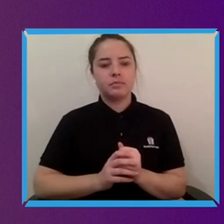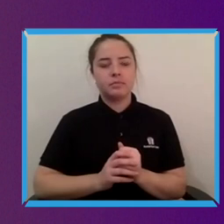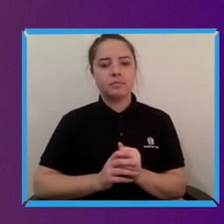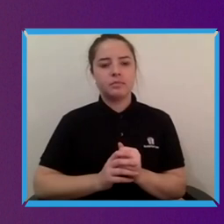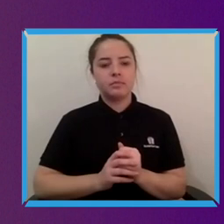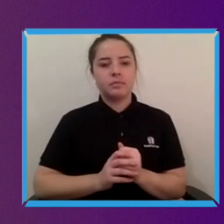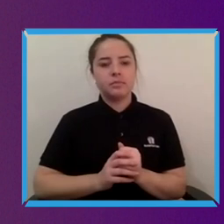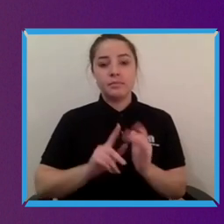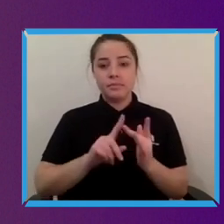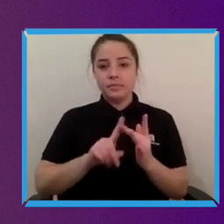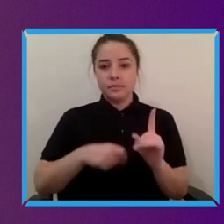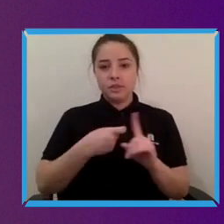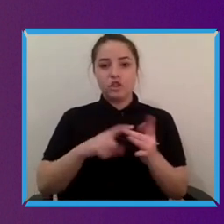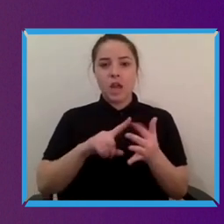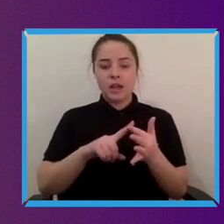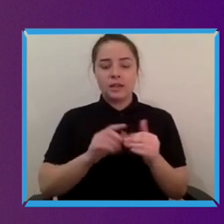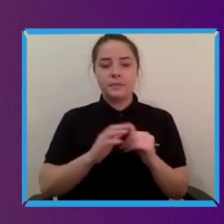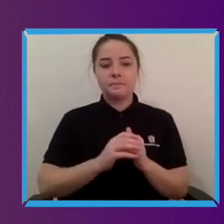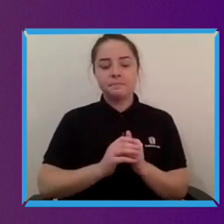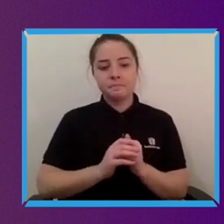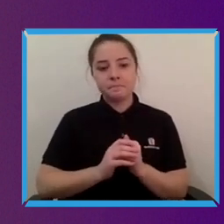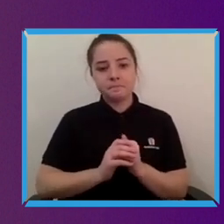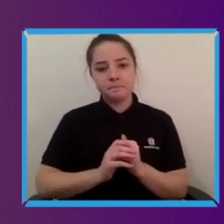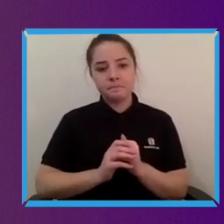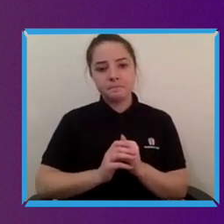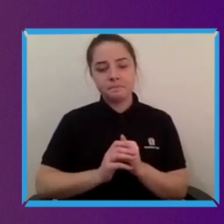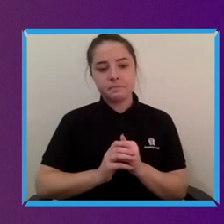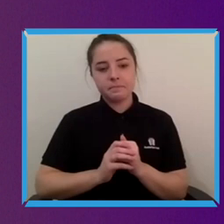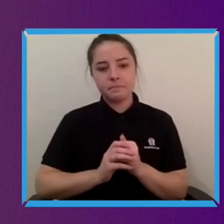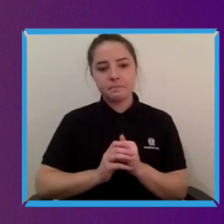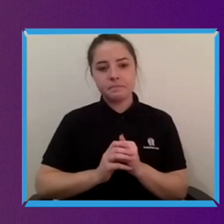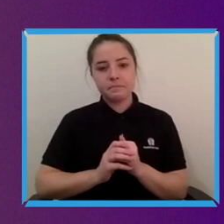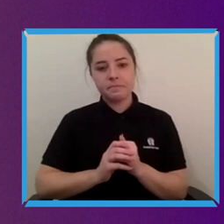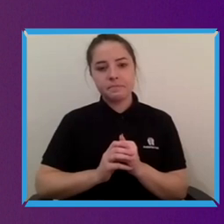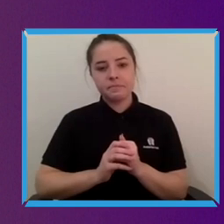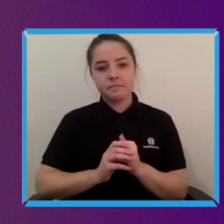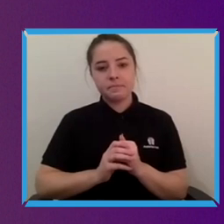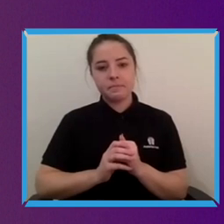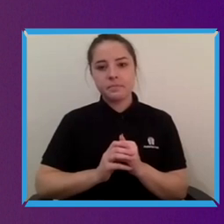Do you mean in the kind of corporations that are producing those particular pieces of equipment. I guess that's